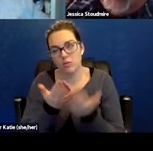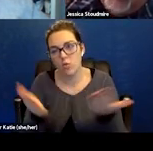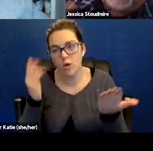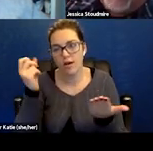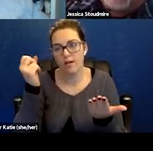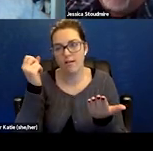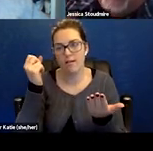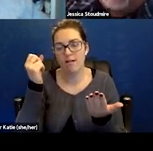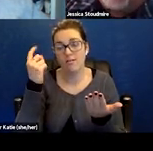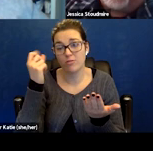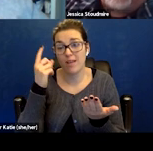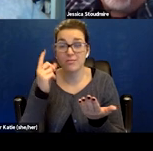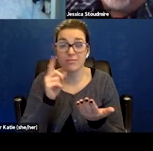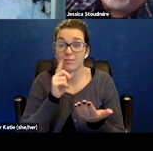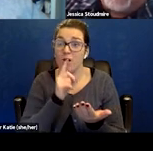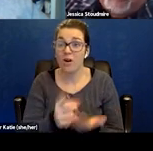there are some very severe cases.